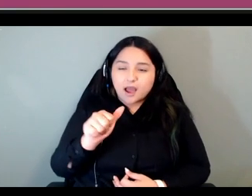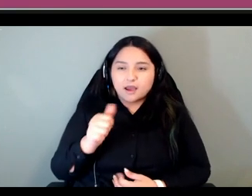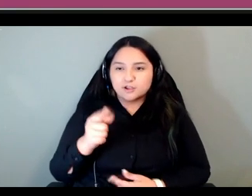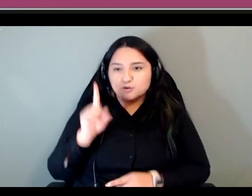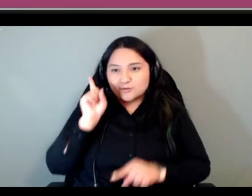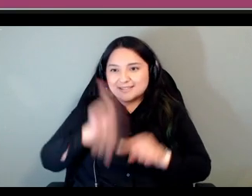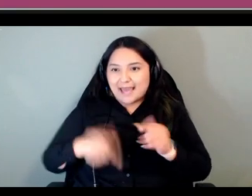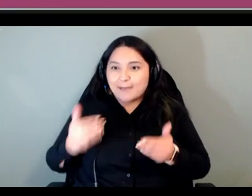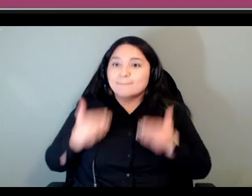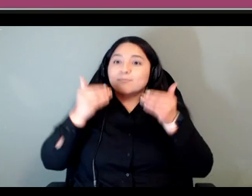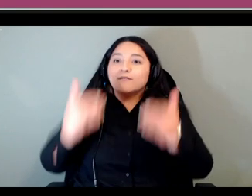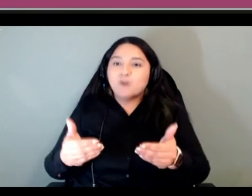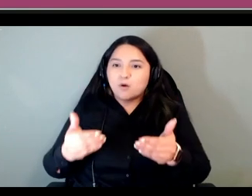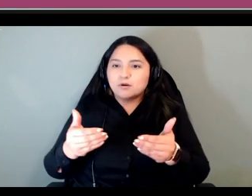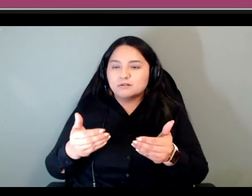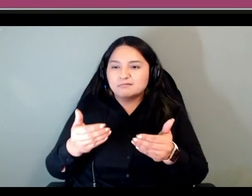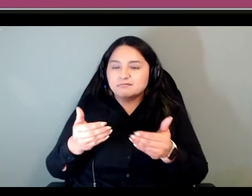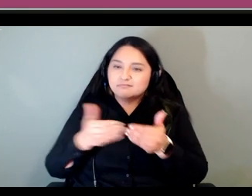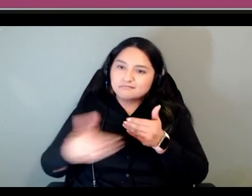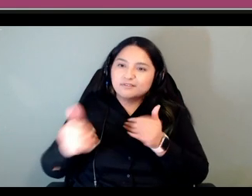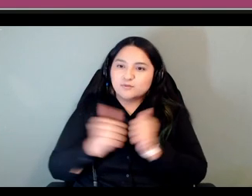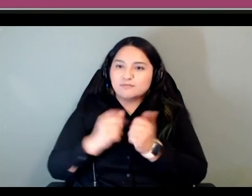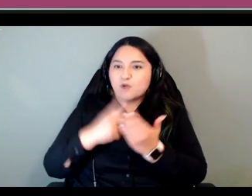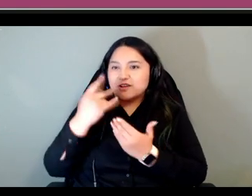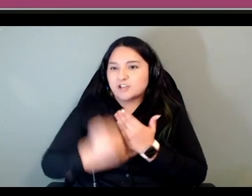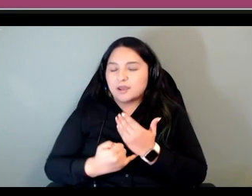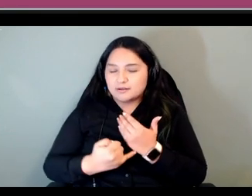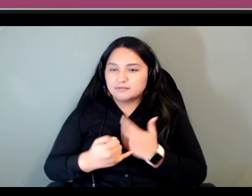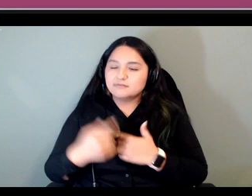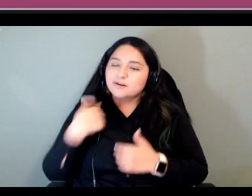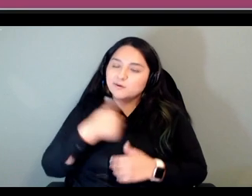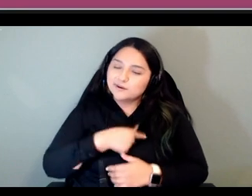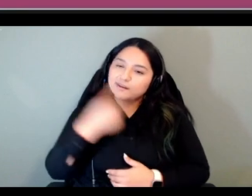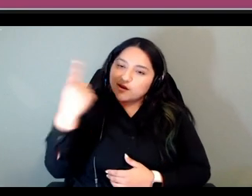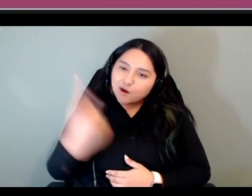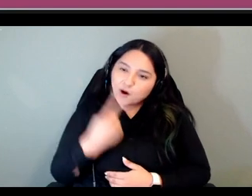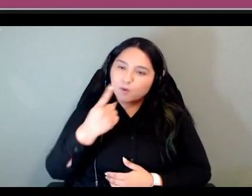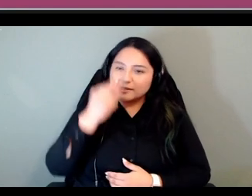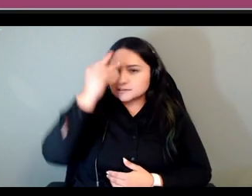um something that we wanted to keep in the front of our minds was what is going to be